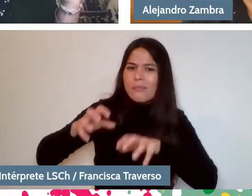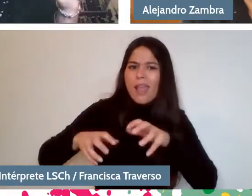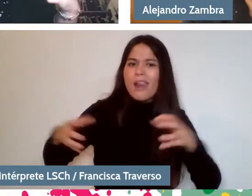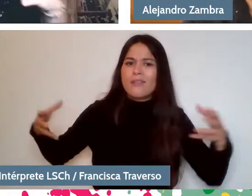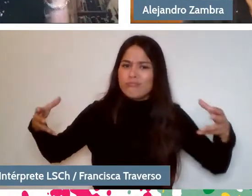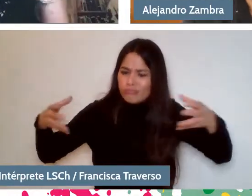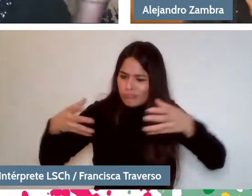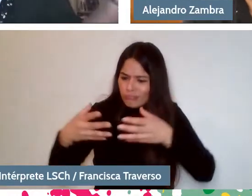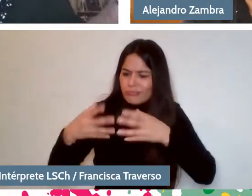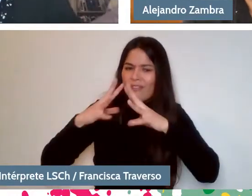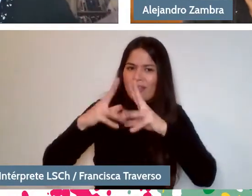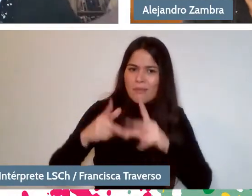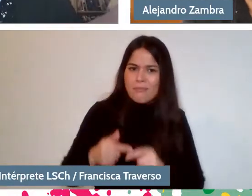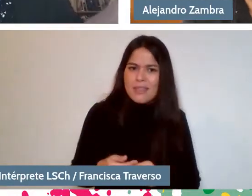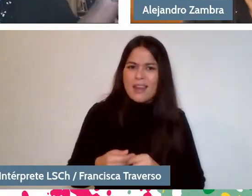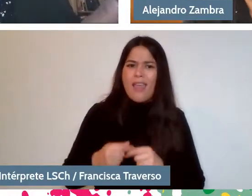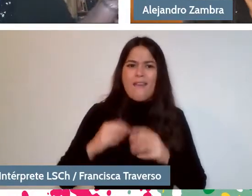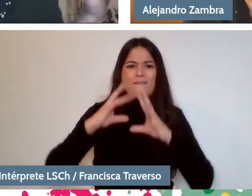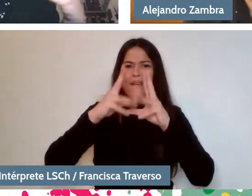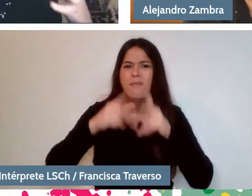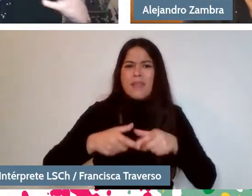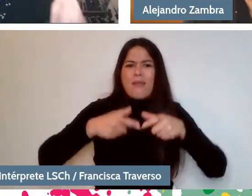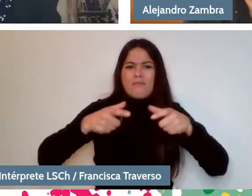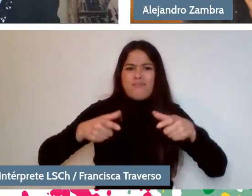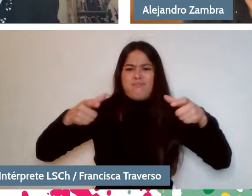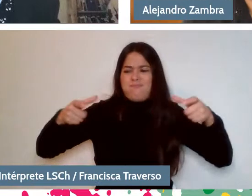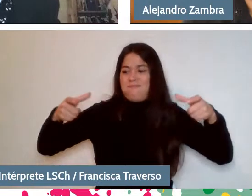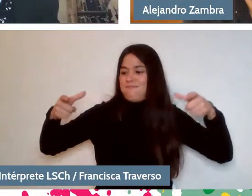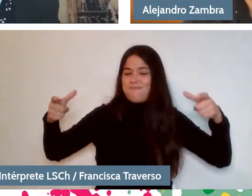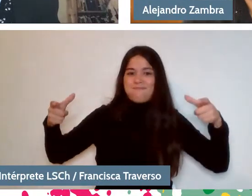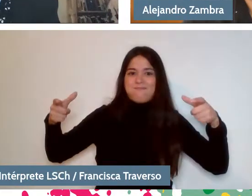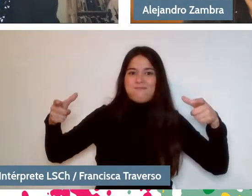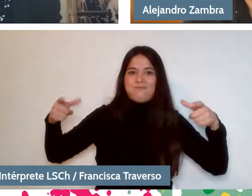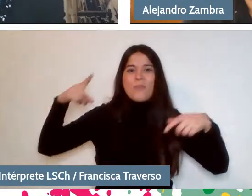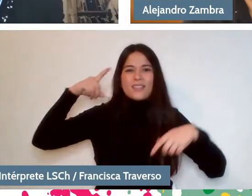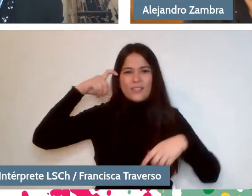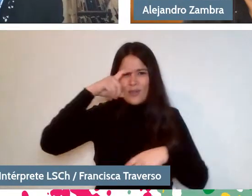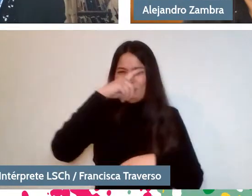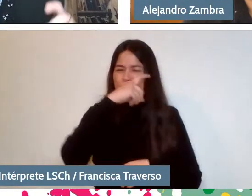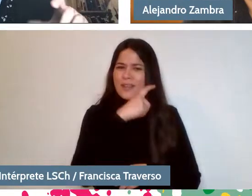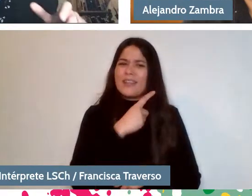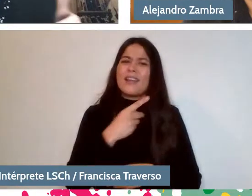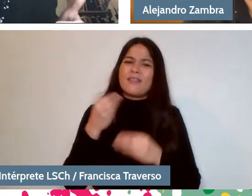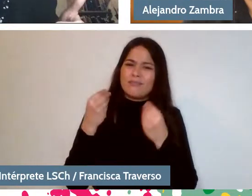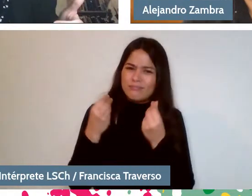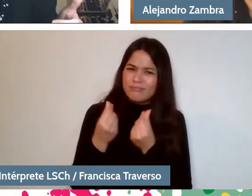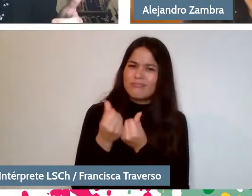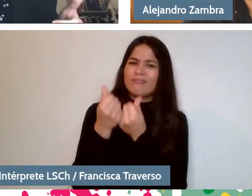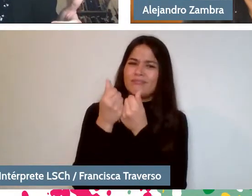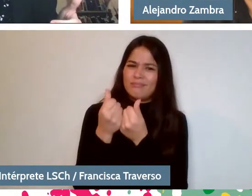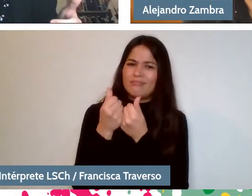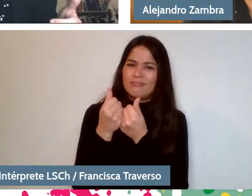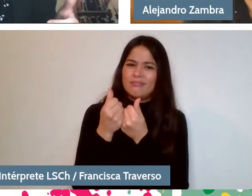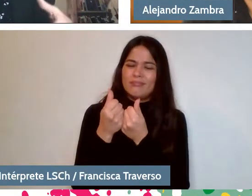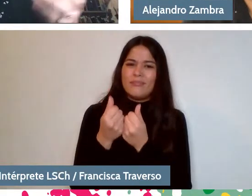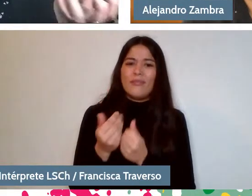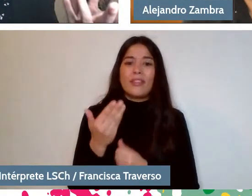a more expanded and complex and rich family vision. And also going back to the language.